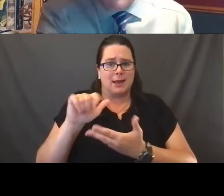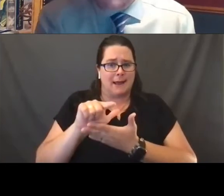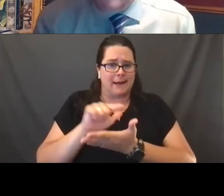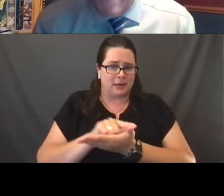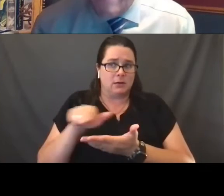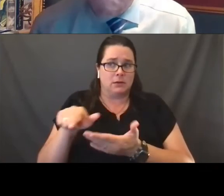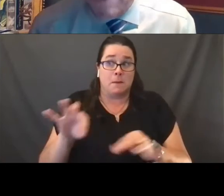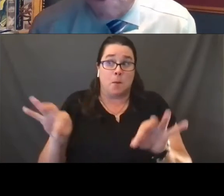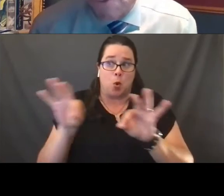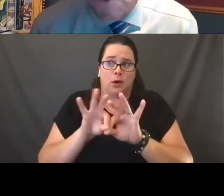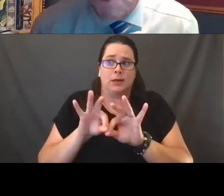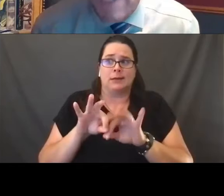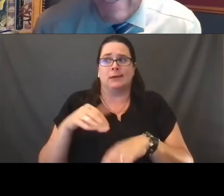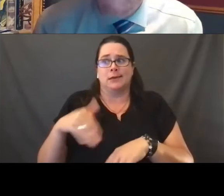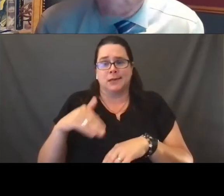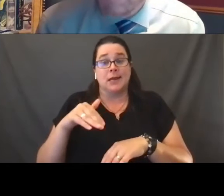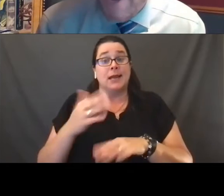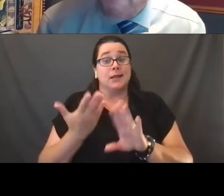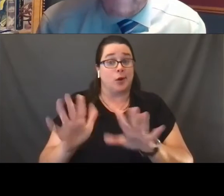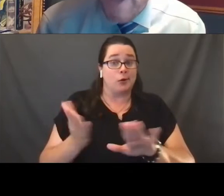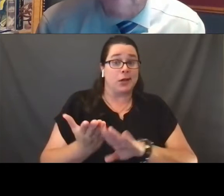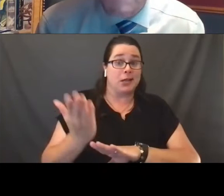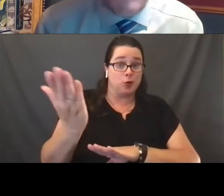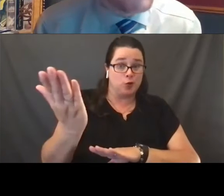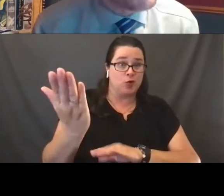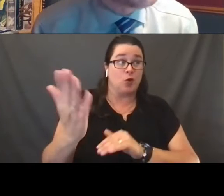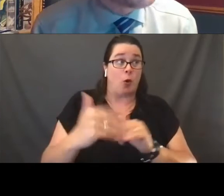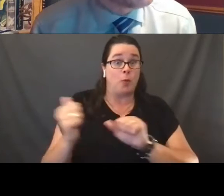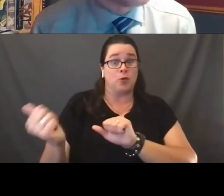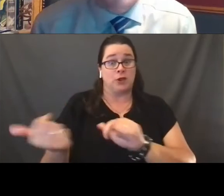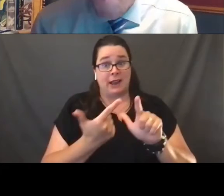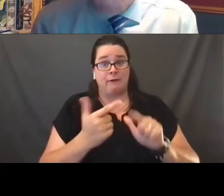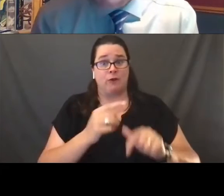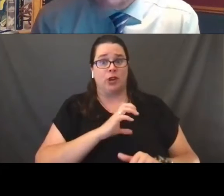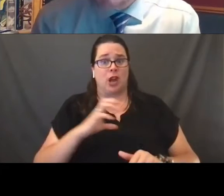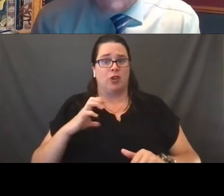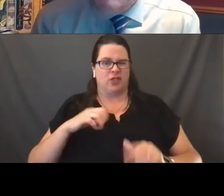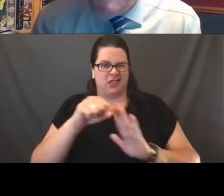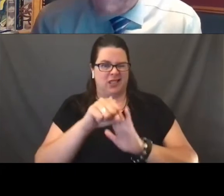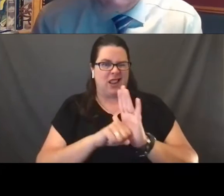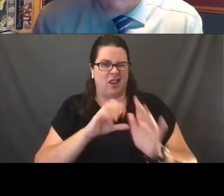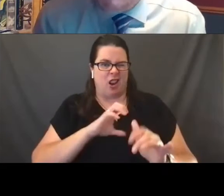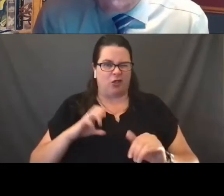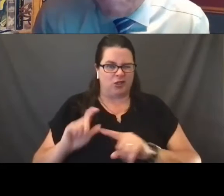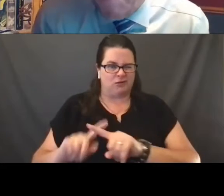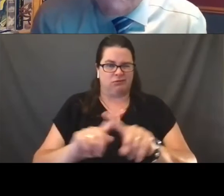and the fact that it has been introduced and virtually every congress in recent years. What does it say? It's very simple.